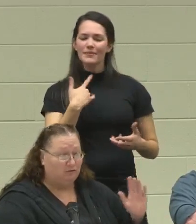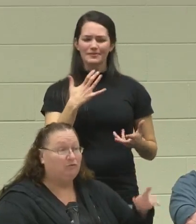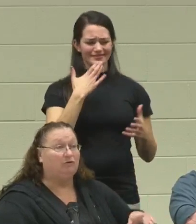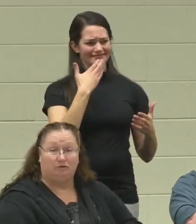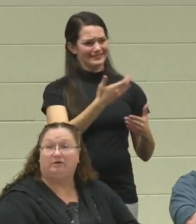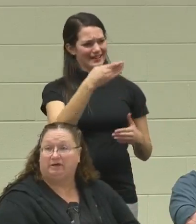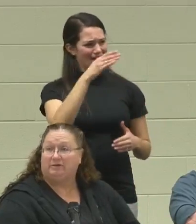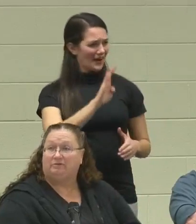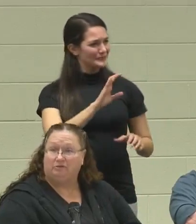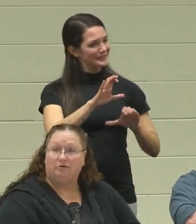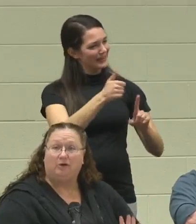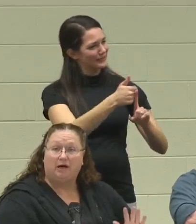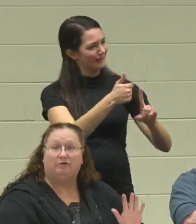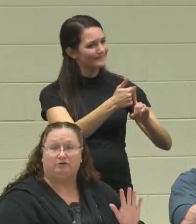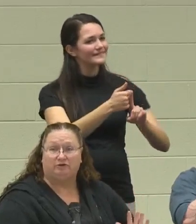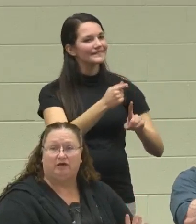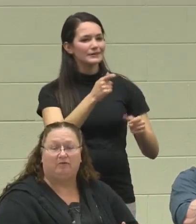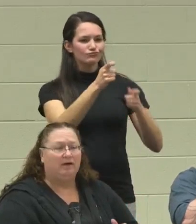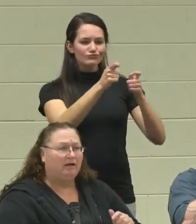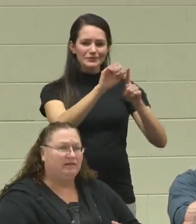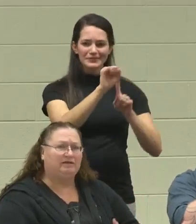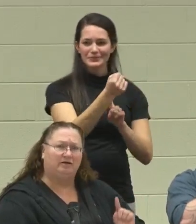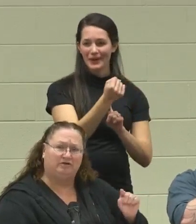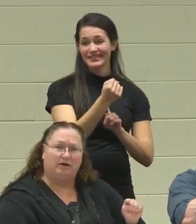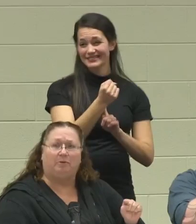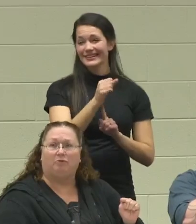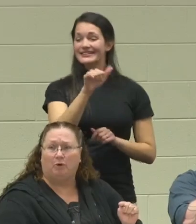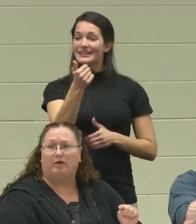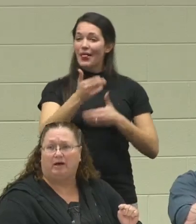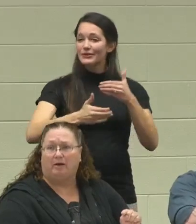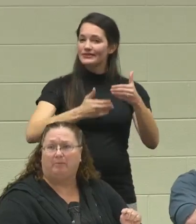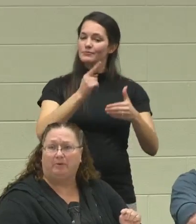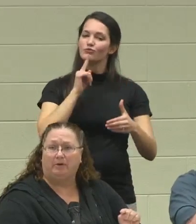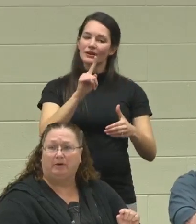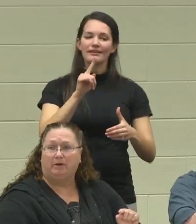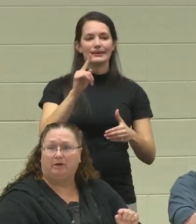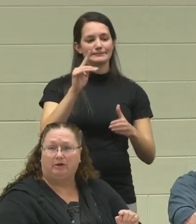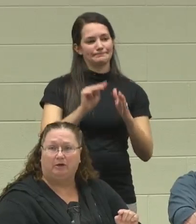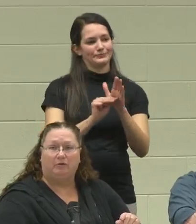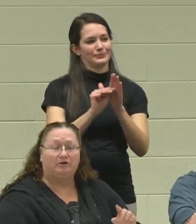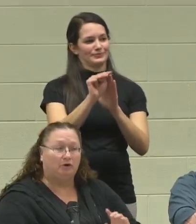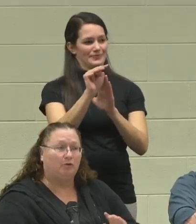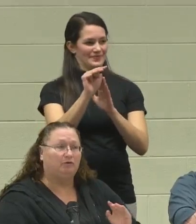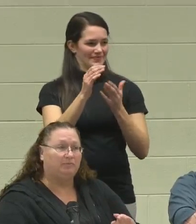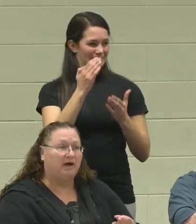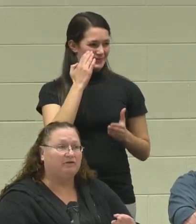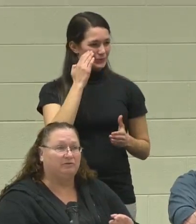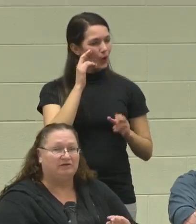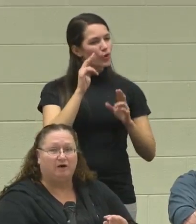You did it! You handled it yourself!" That's another step of growing up. You know, it's showing respect to himself